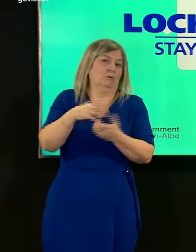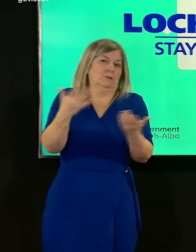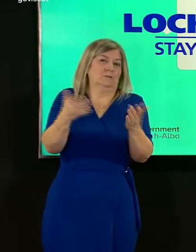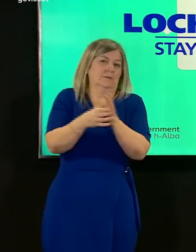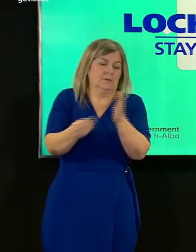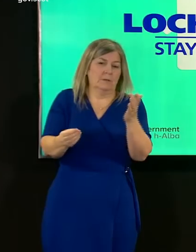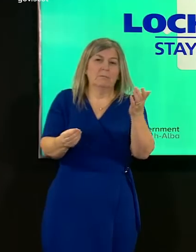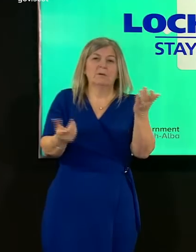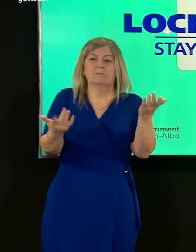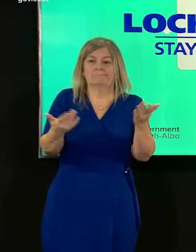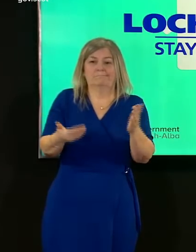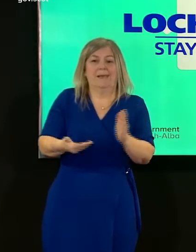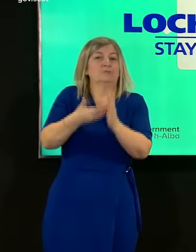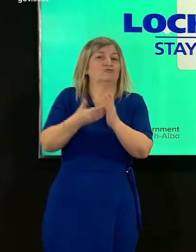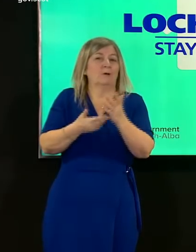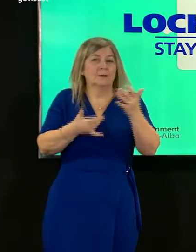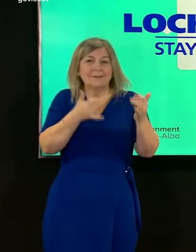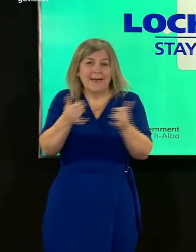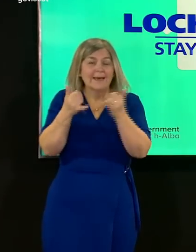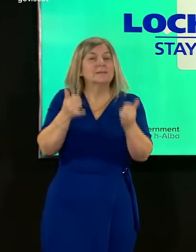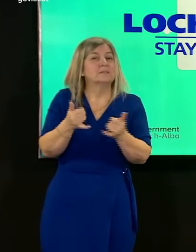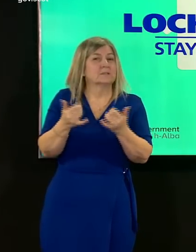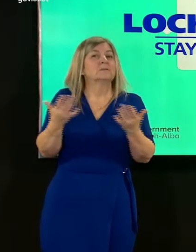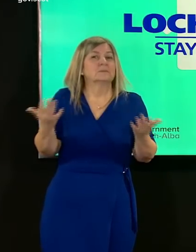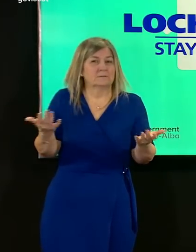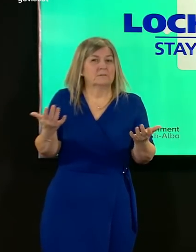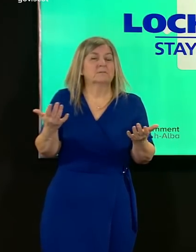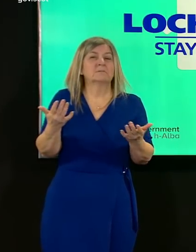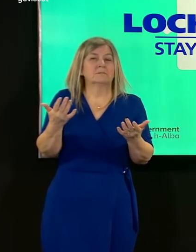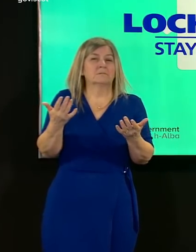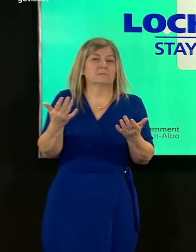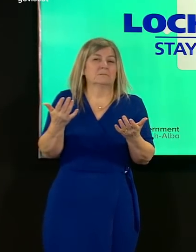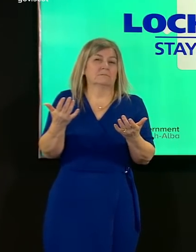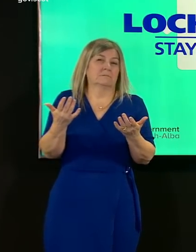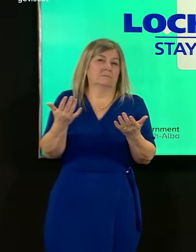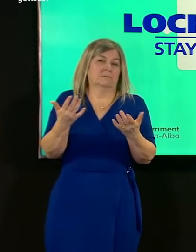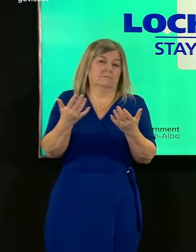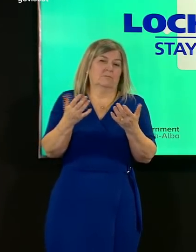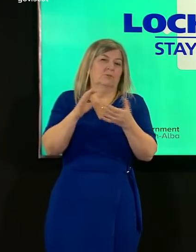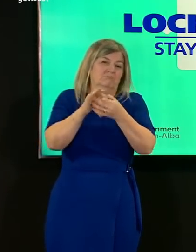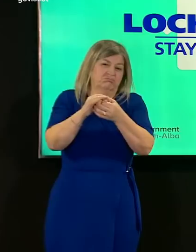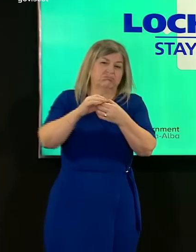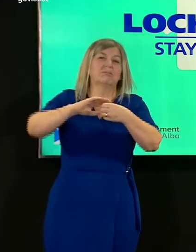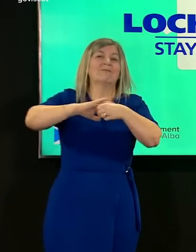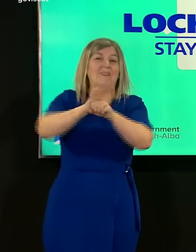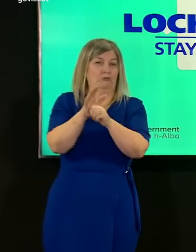additional testing capacity in and around the current situation with the three cases that are